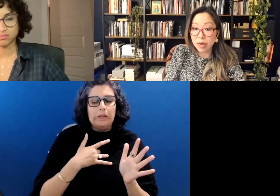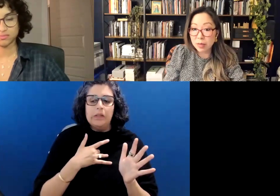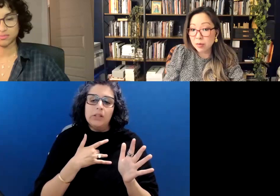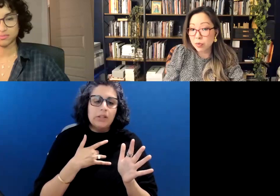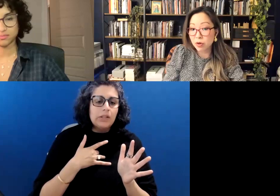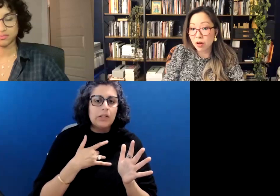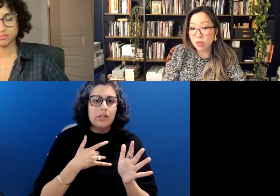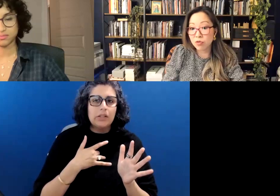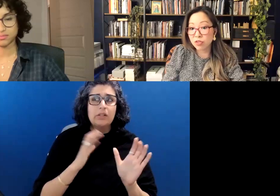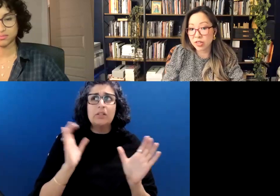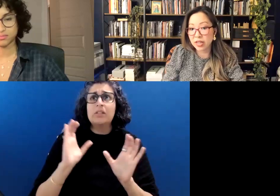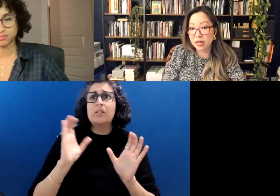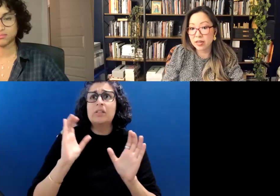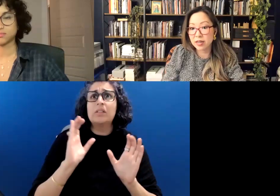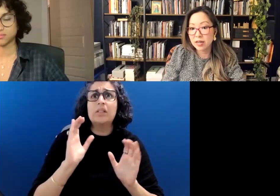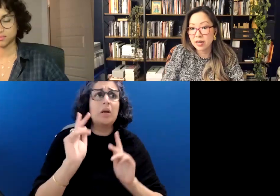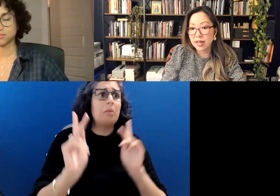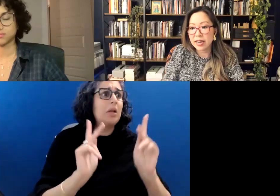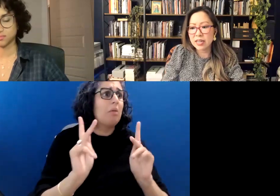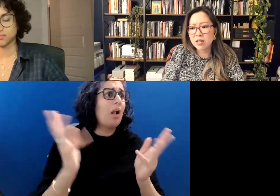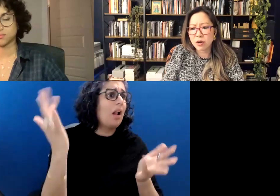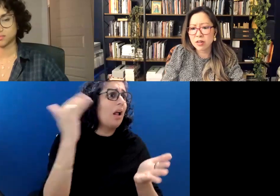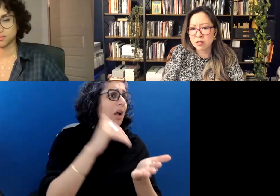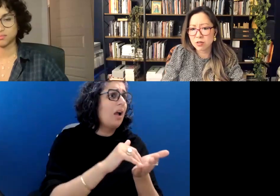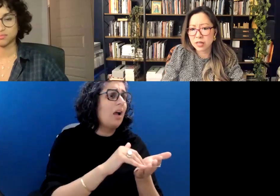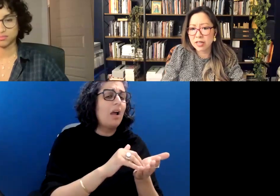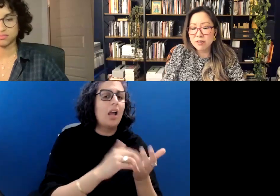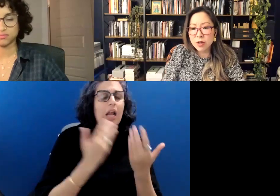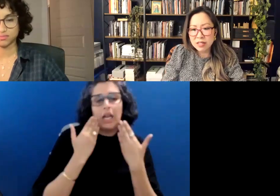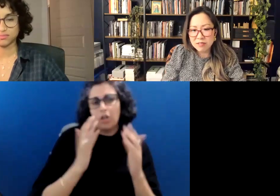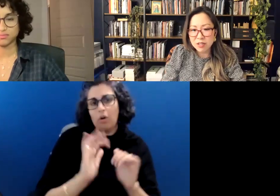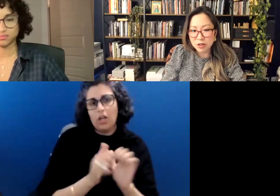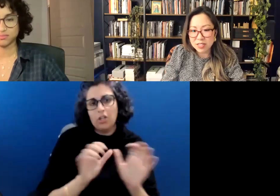my people all over again, and I didn't know how to do that even though I lived in New